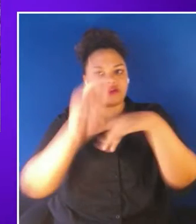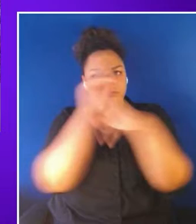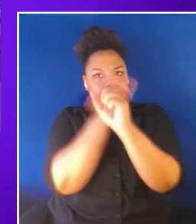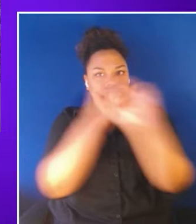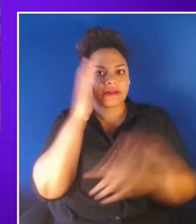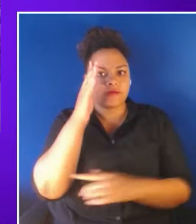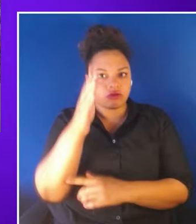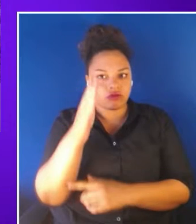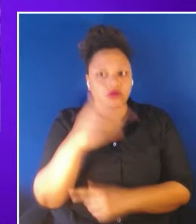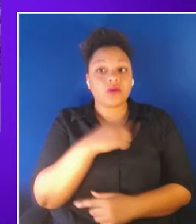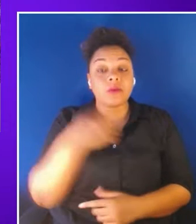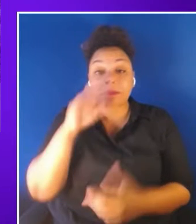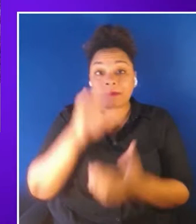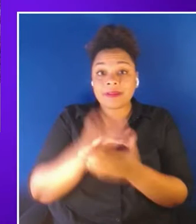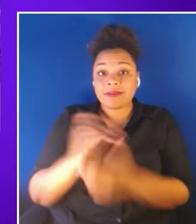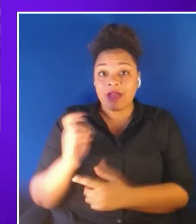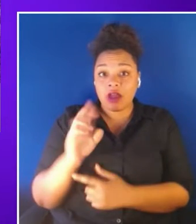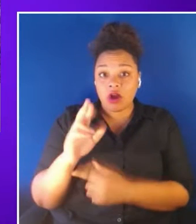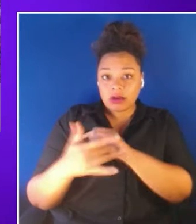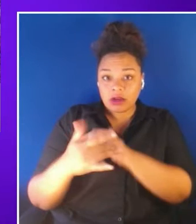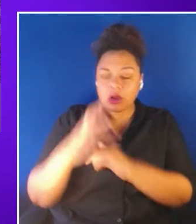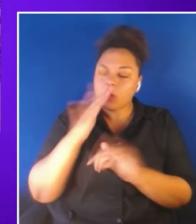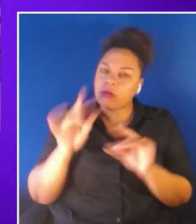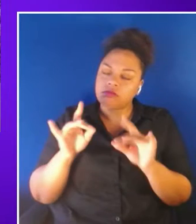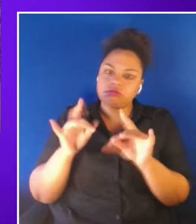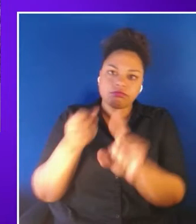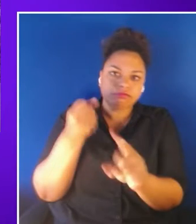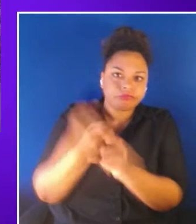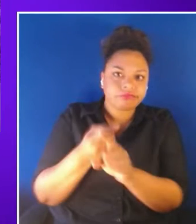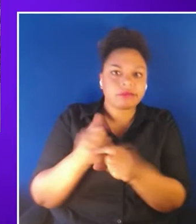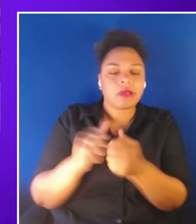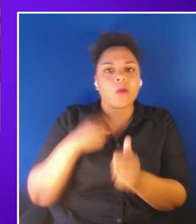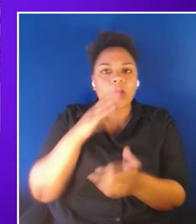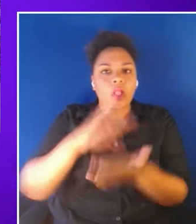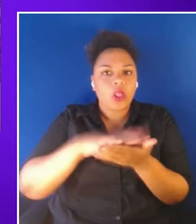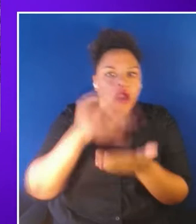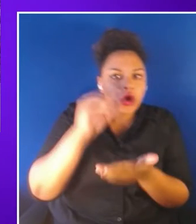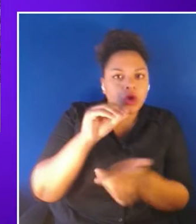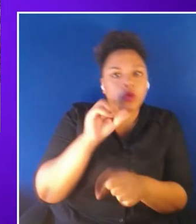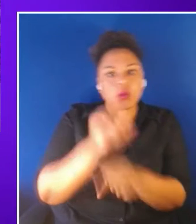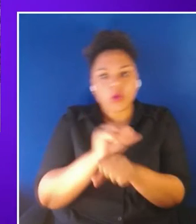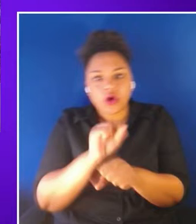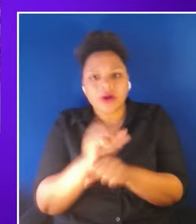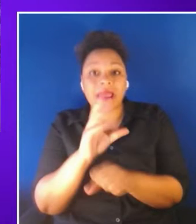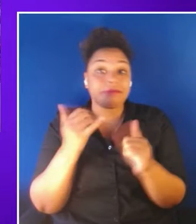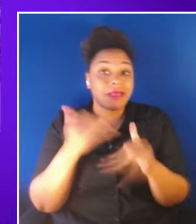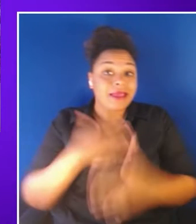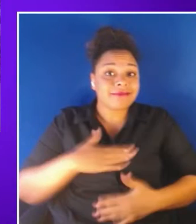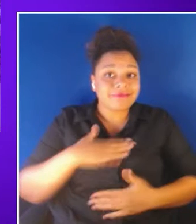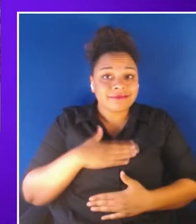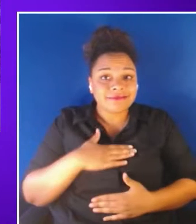a profound effect on how we learn, work, and play, how we communicate, and share ideas, how